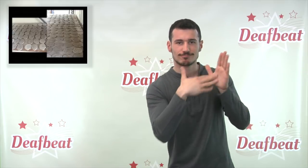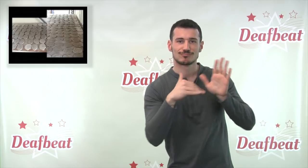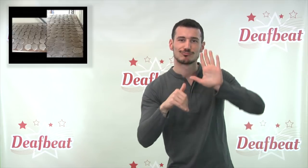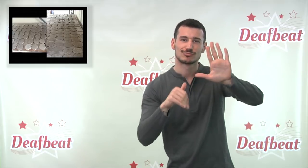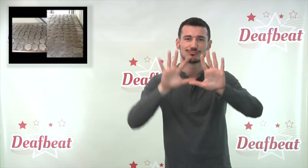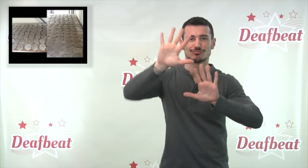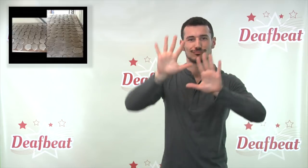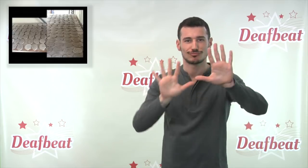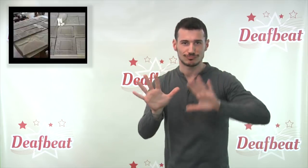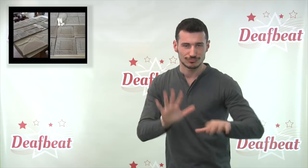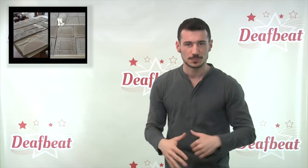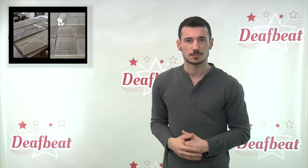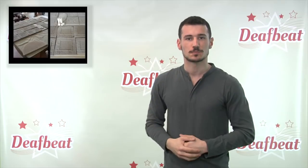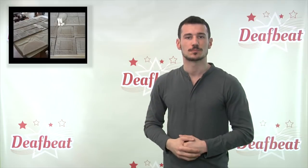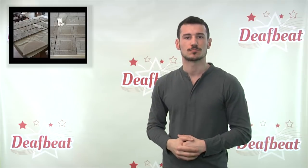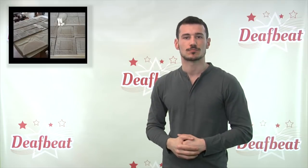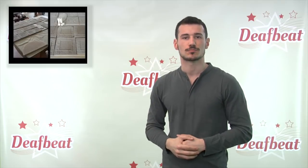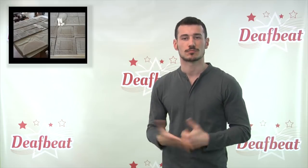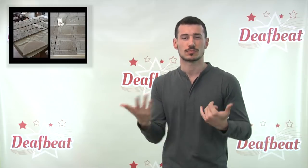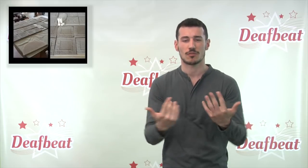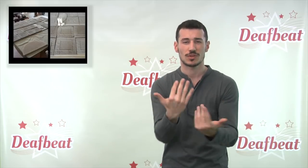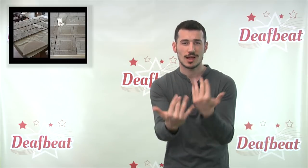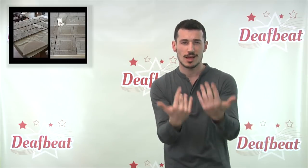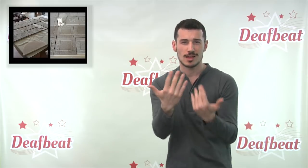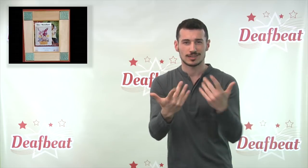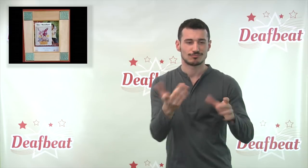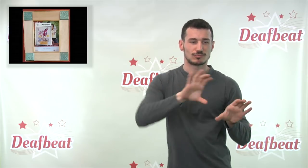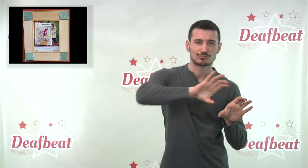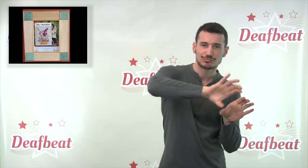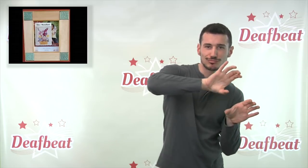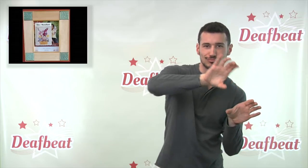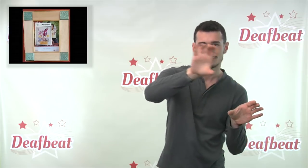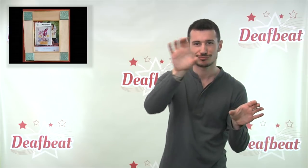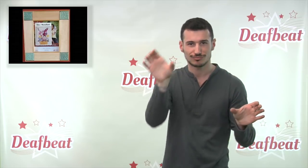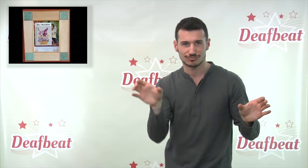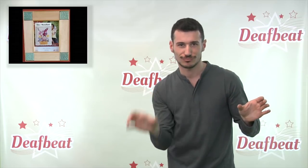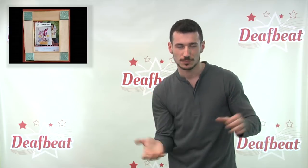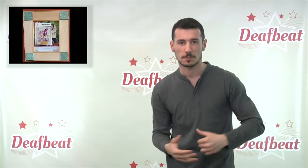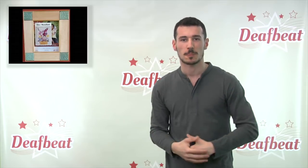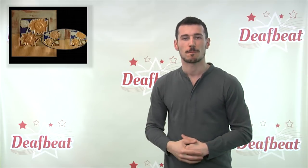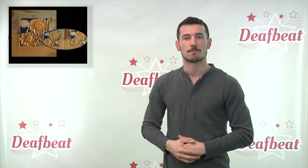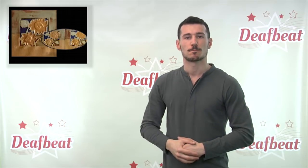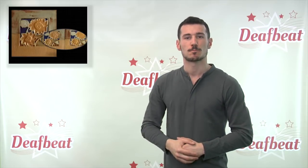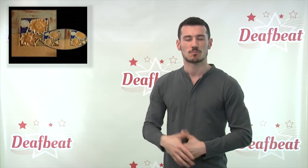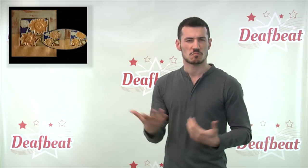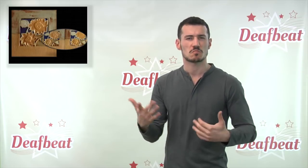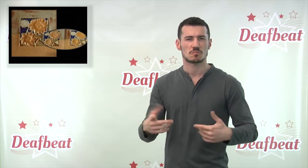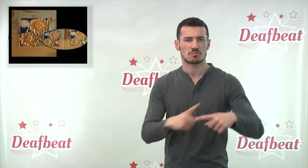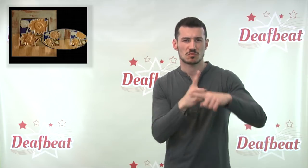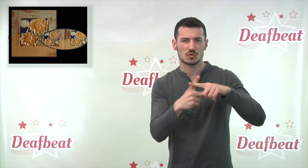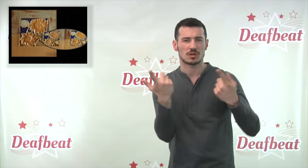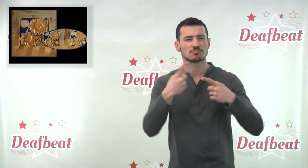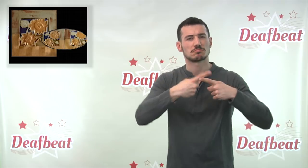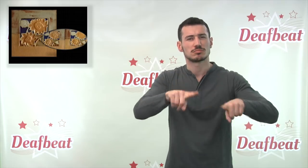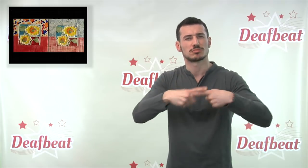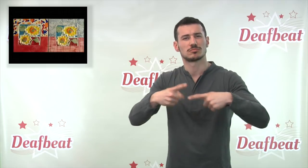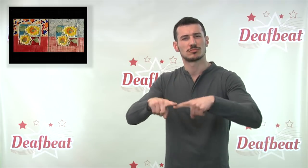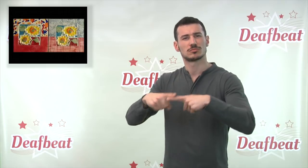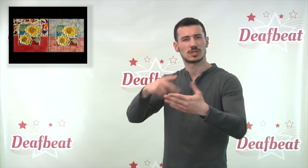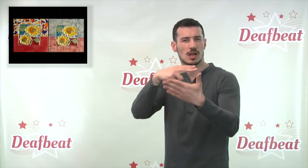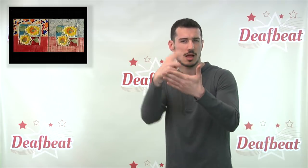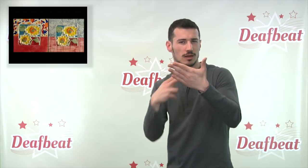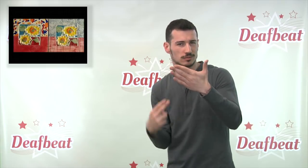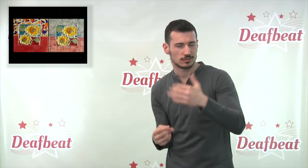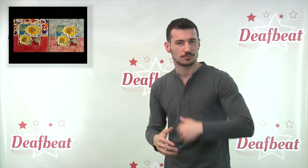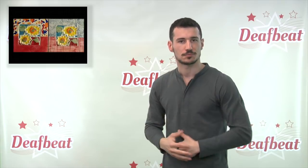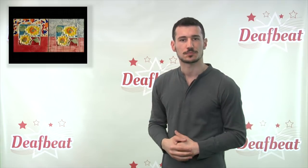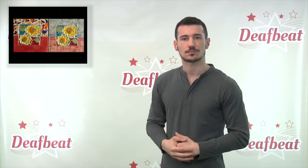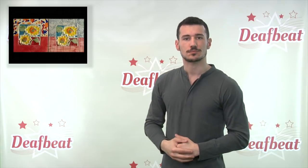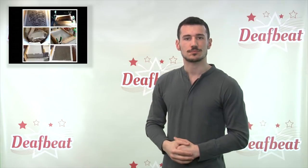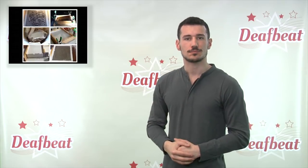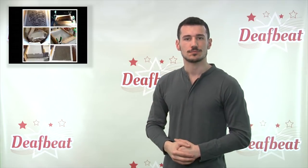done commissions for hand painted tiles, fireplace mantel surroundings, and many more different kind